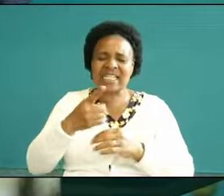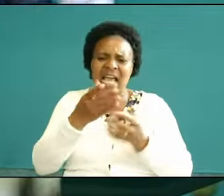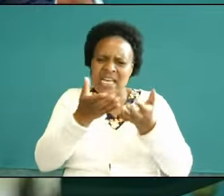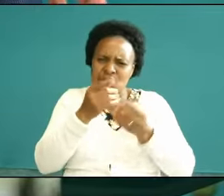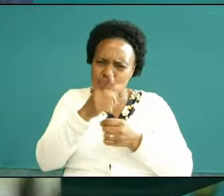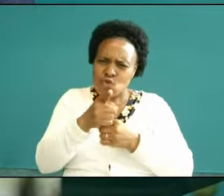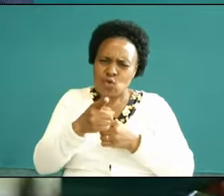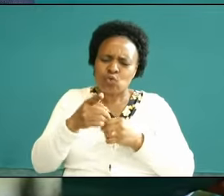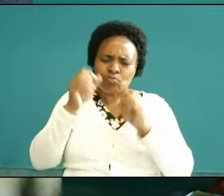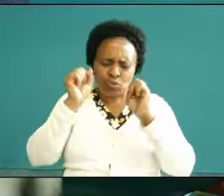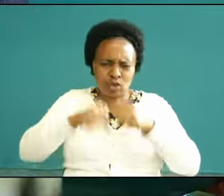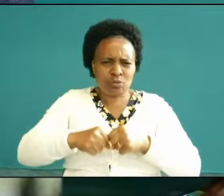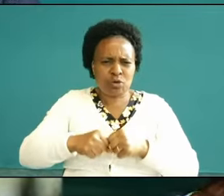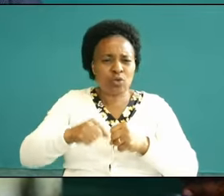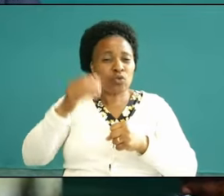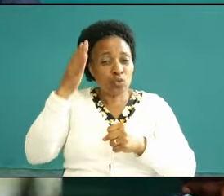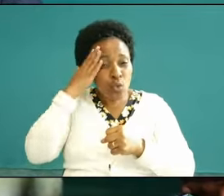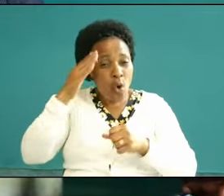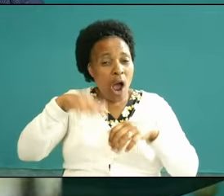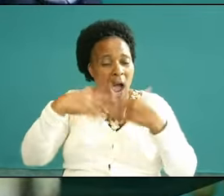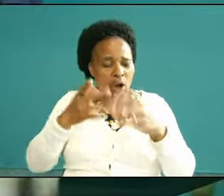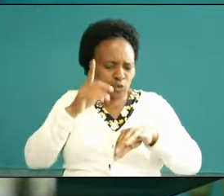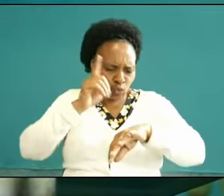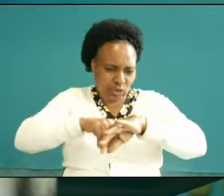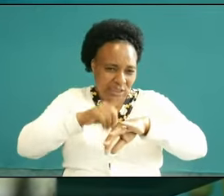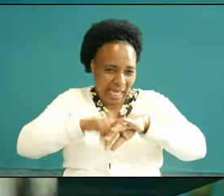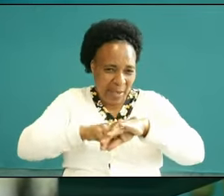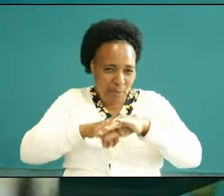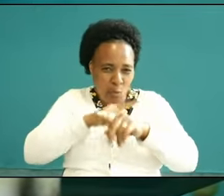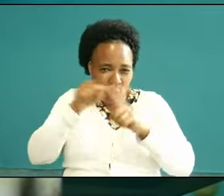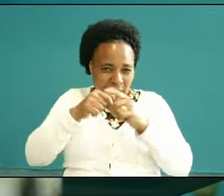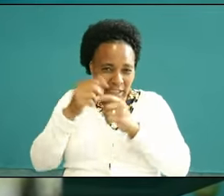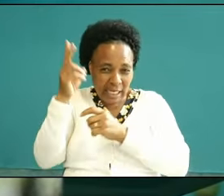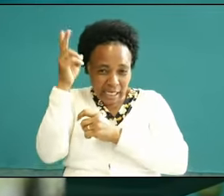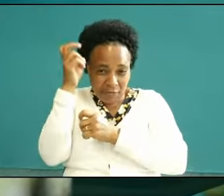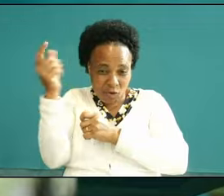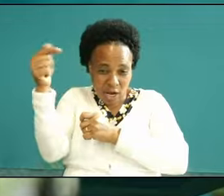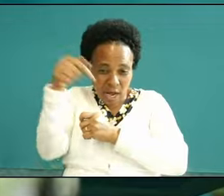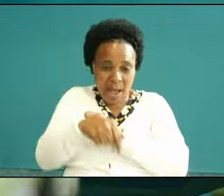master how to turn the times in your life because the times will keep on coming coming but I have